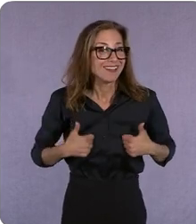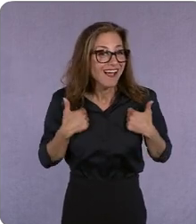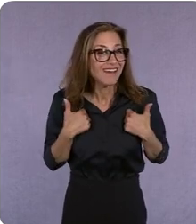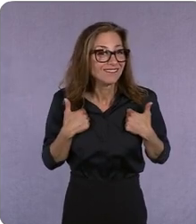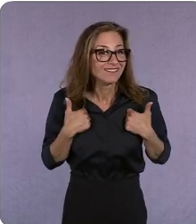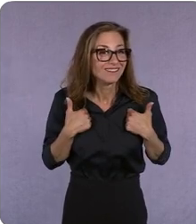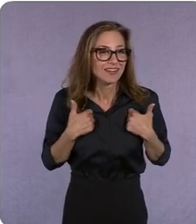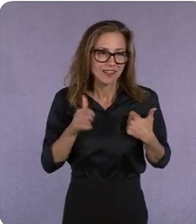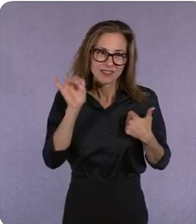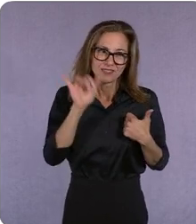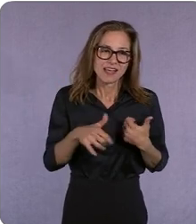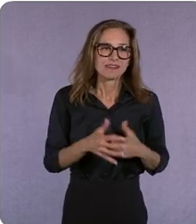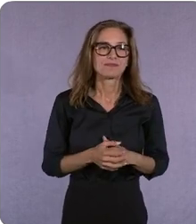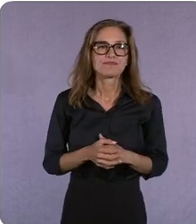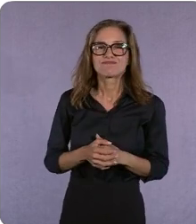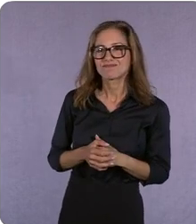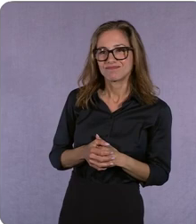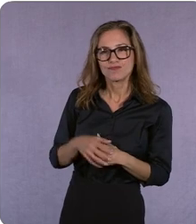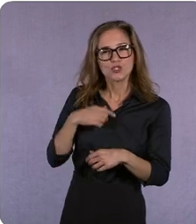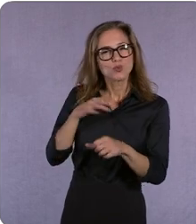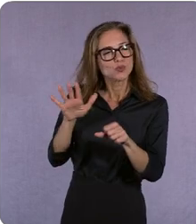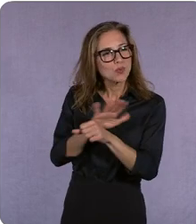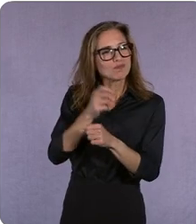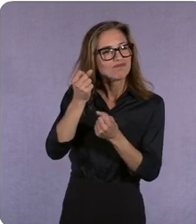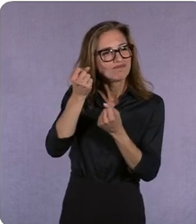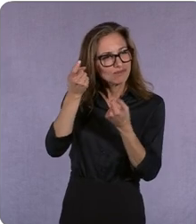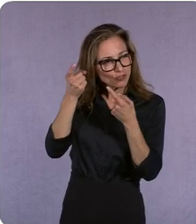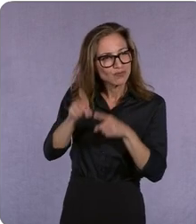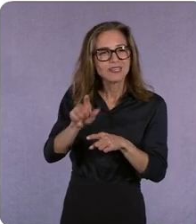Allan: Totally agree. It's not about whiz-bang effects it's about authenticity and